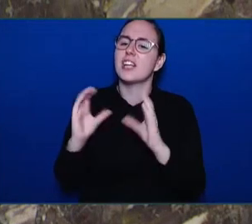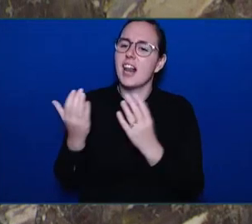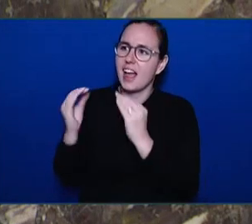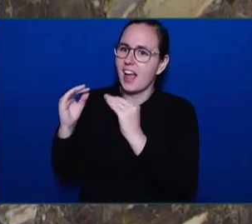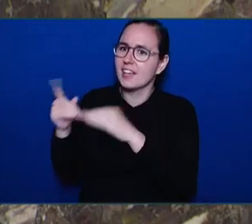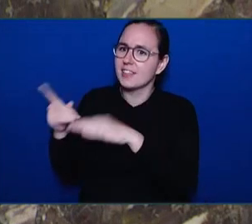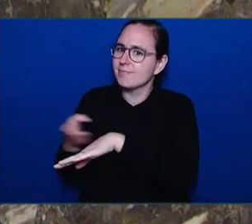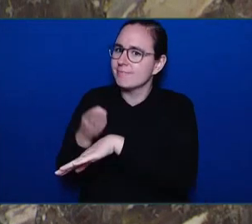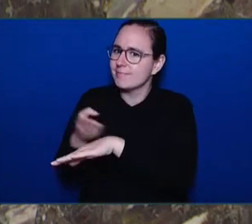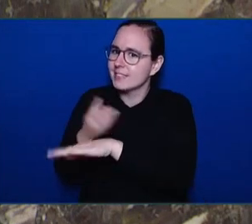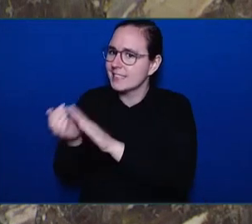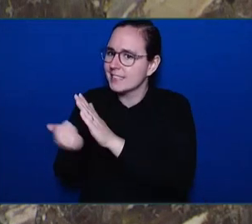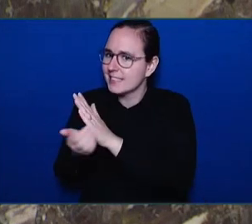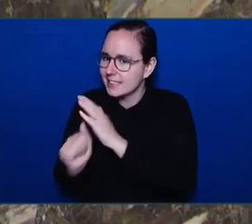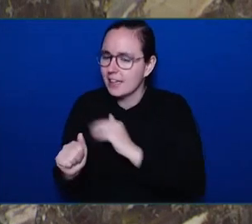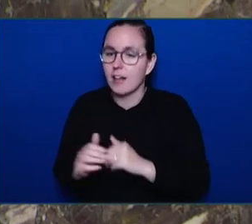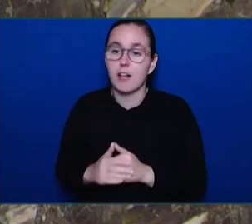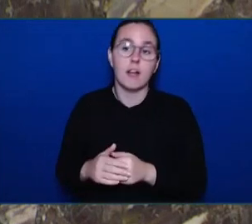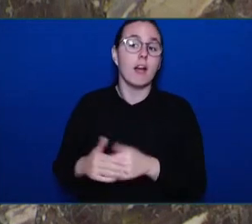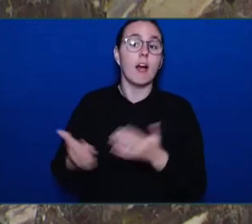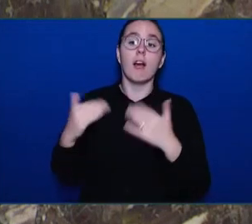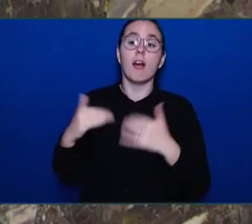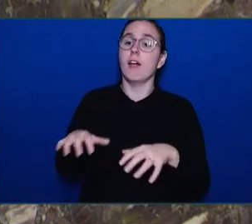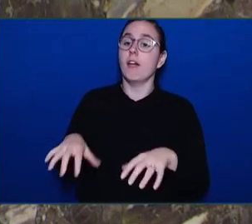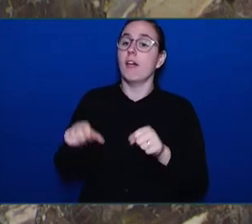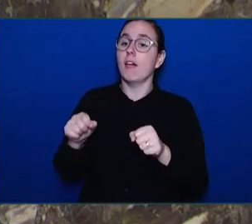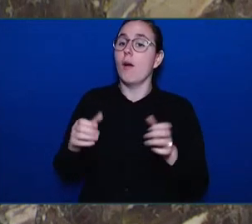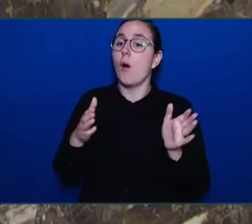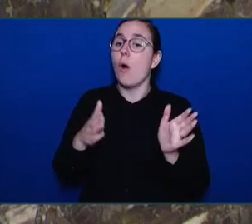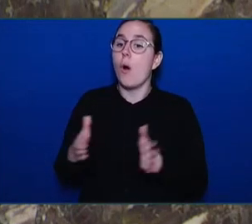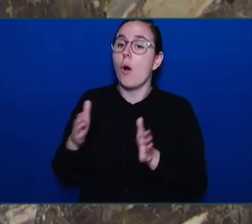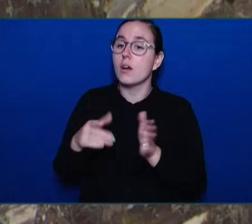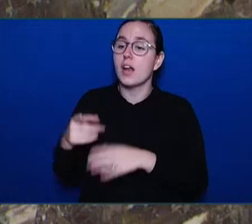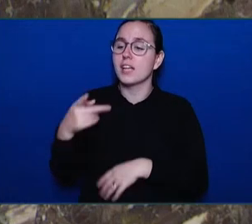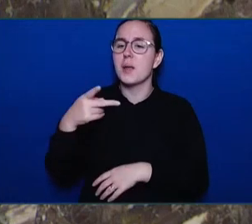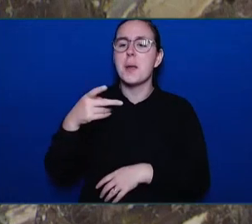COVID19 with cars lined around town to pick up their dinners and when the food ran out,